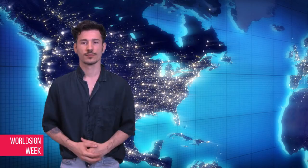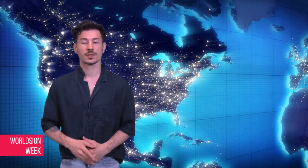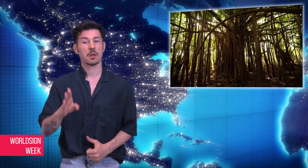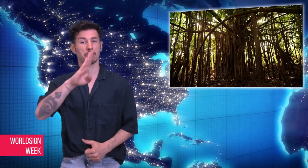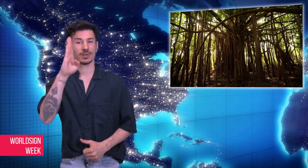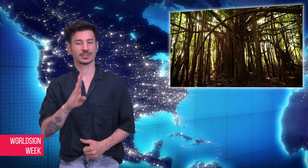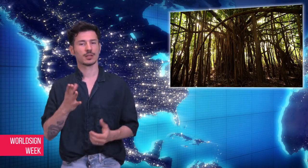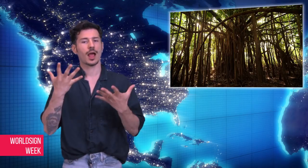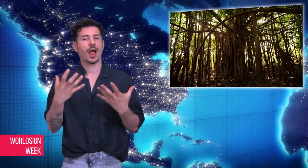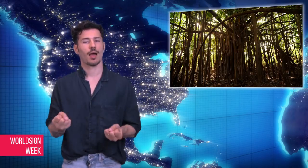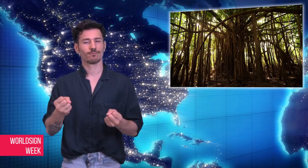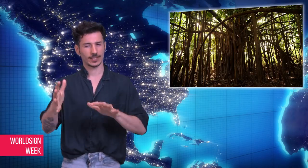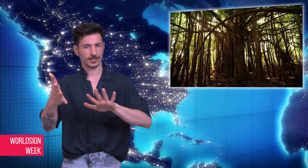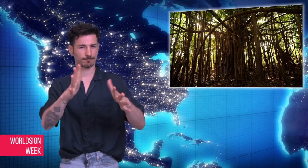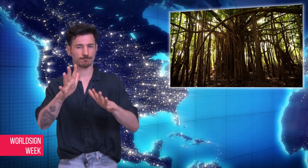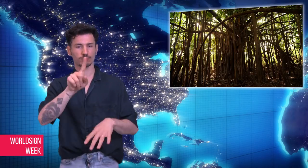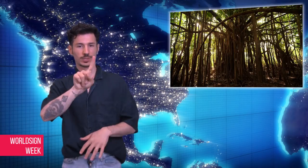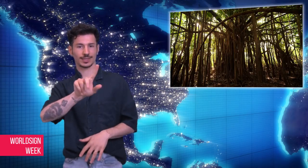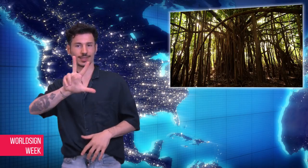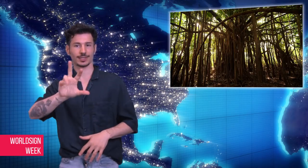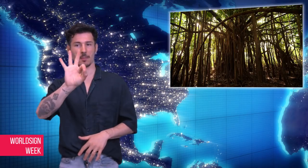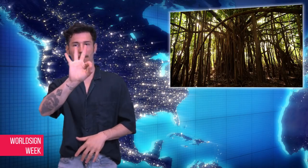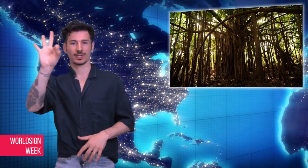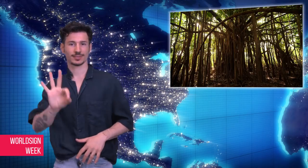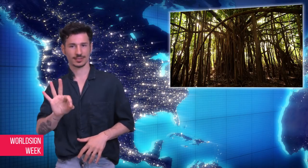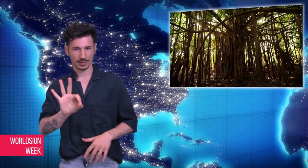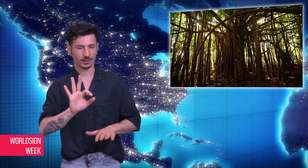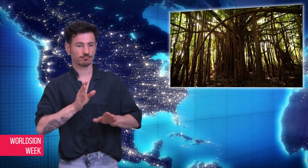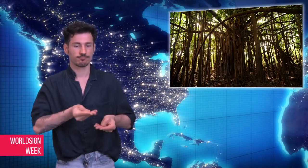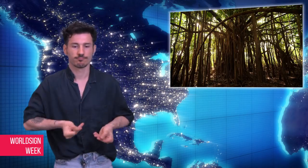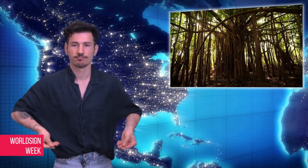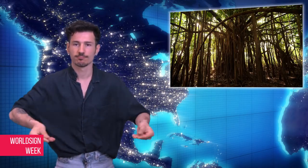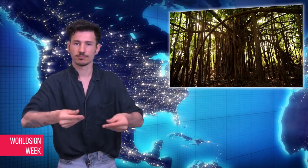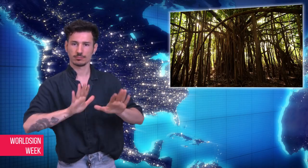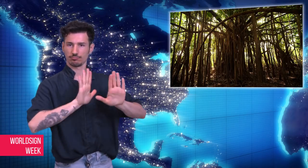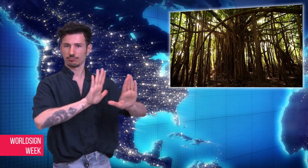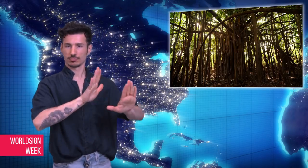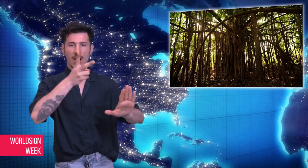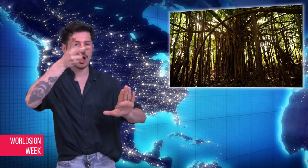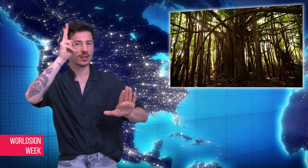Approximately thirteen percent of Brazil's national